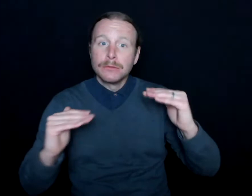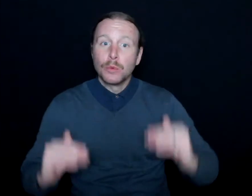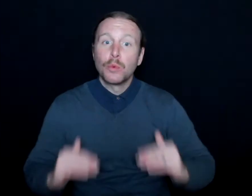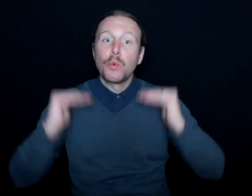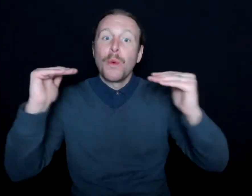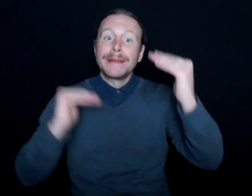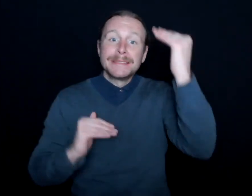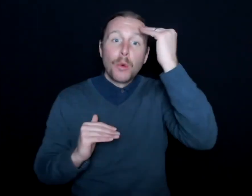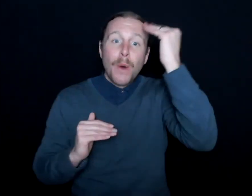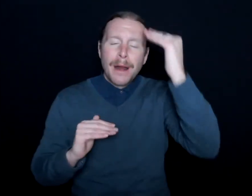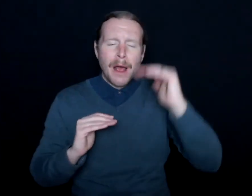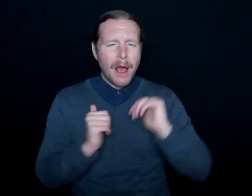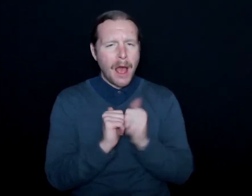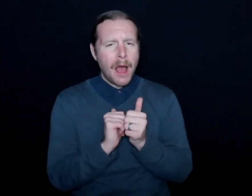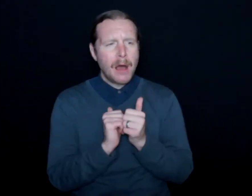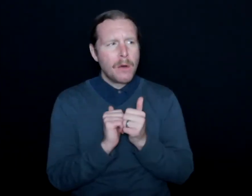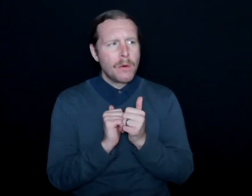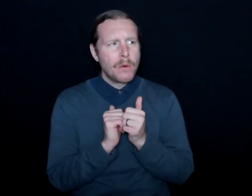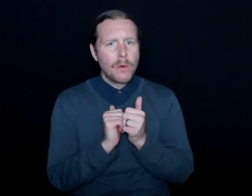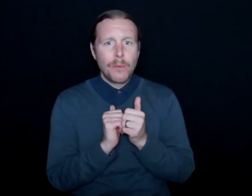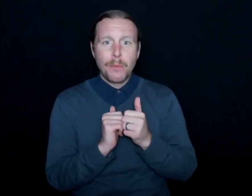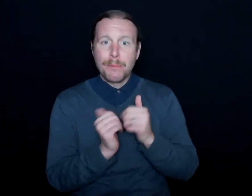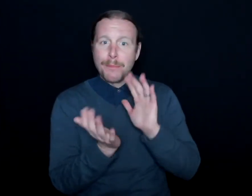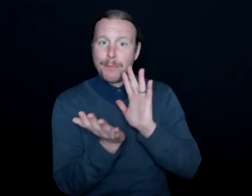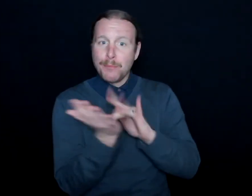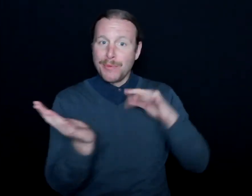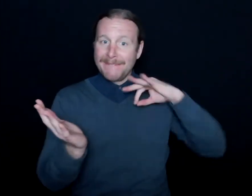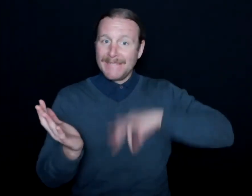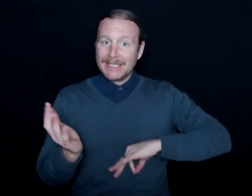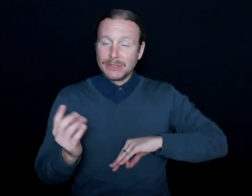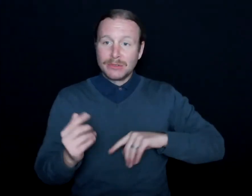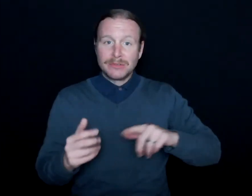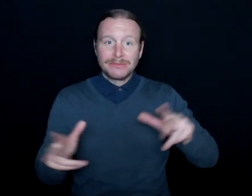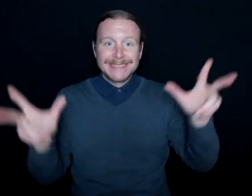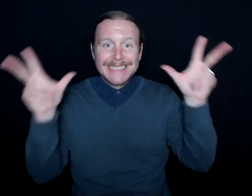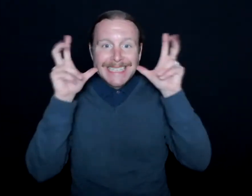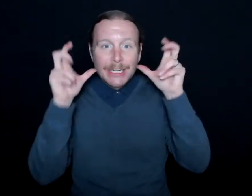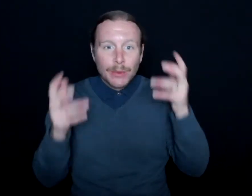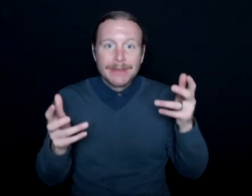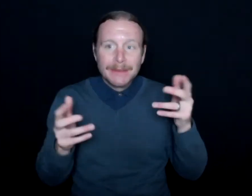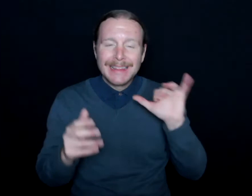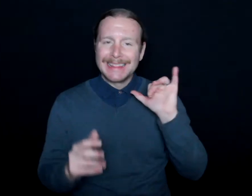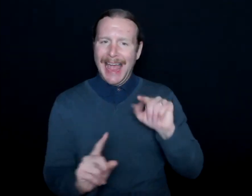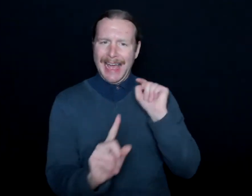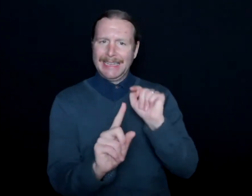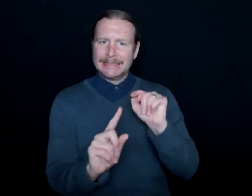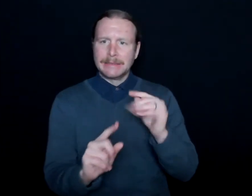awareness on how privileged we are as individuals who can hear. And that's the thing that I--